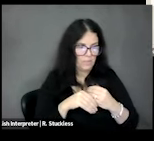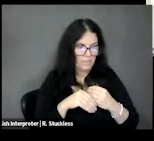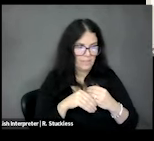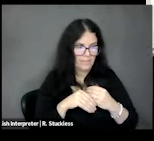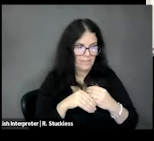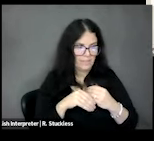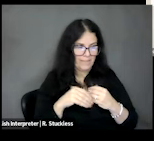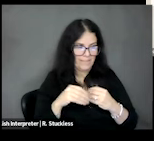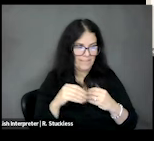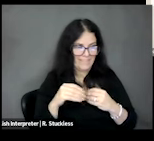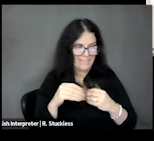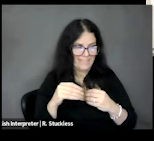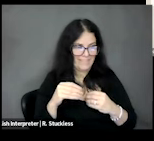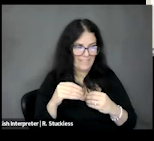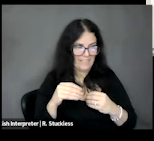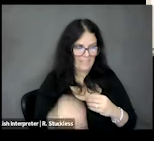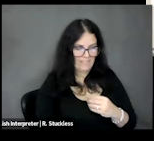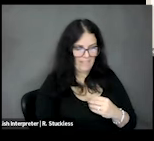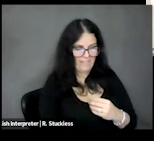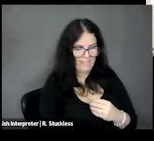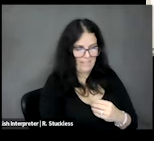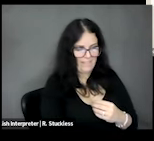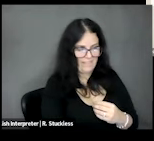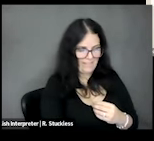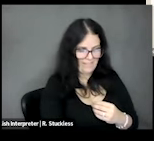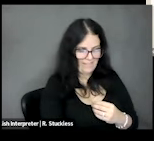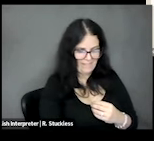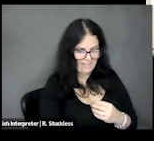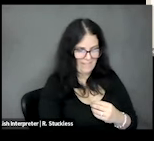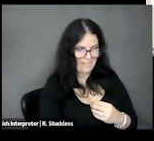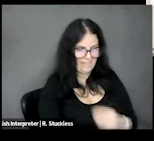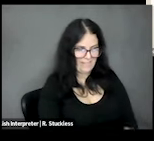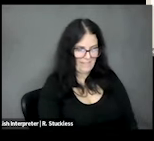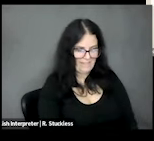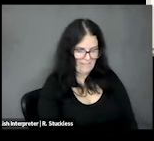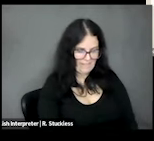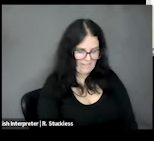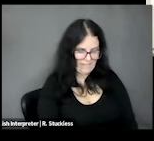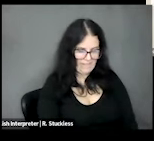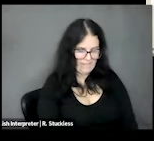interest of time. So, the first question from Margie Gray - I would like to hear thoughts on